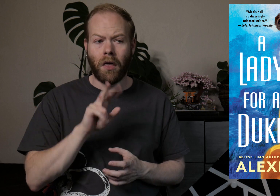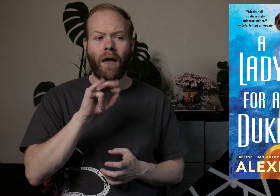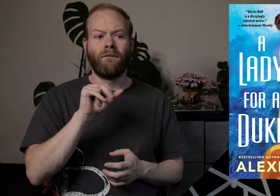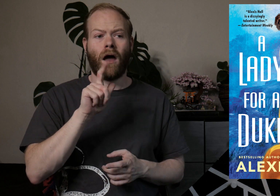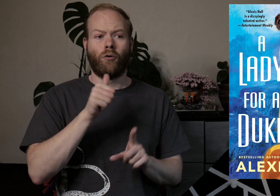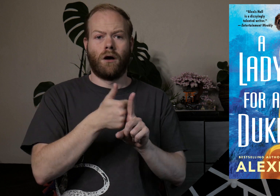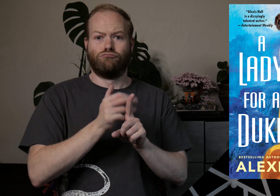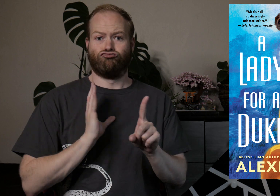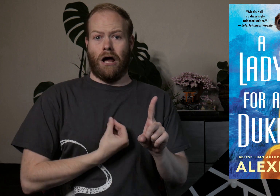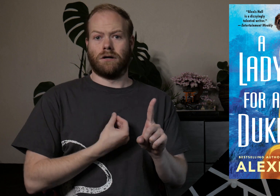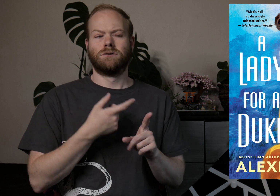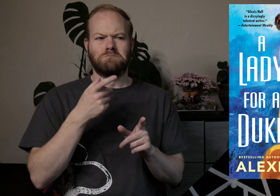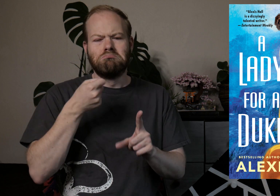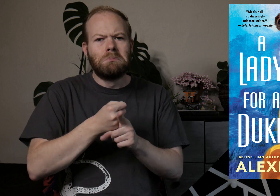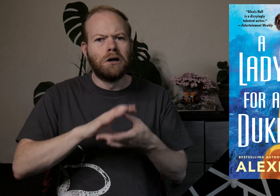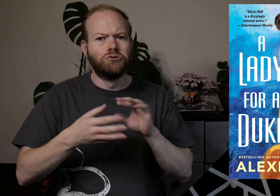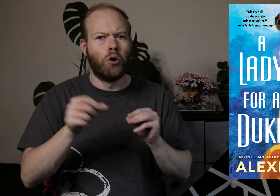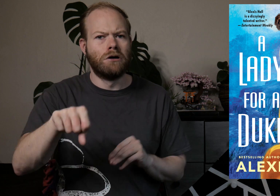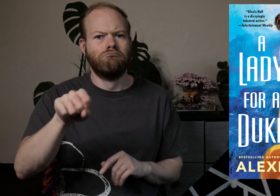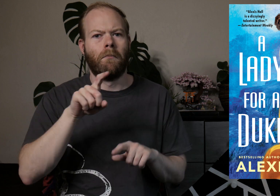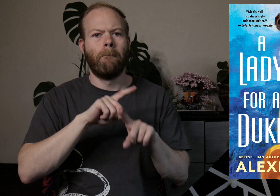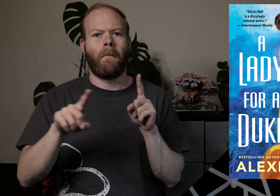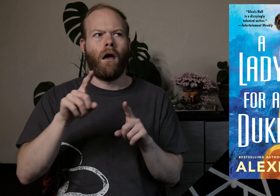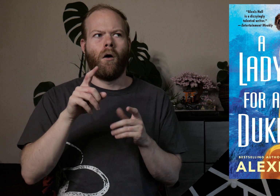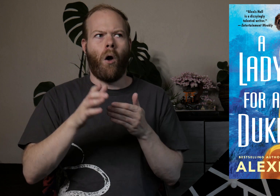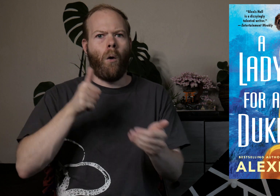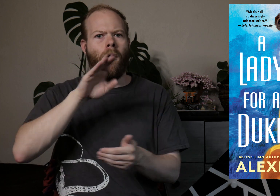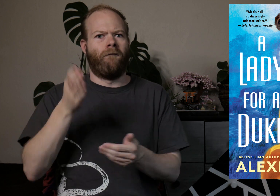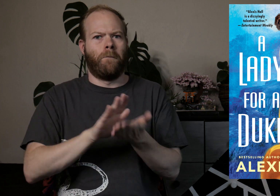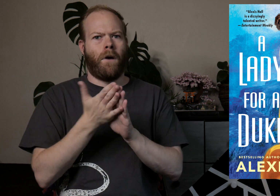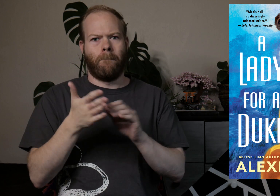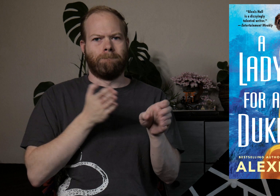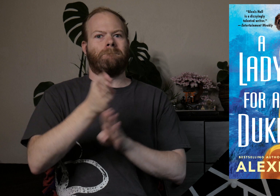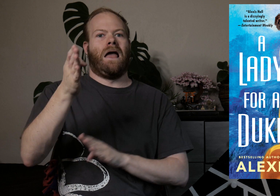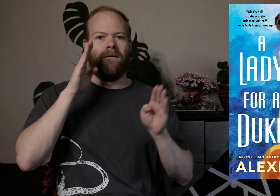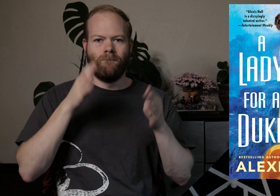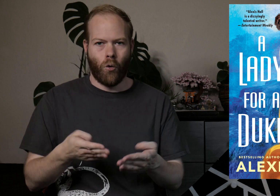Viola’s transness does impact the story, but it nearly never becomes the main focus.